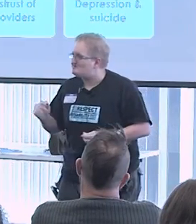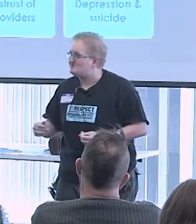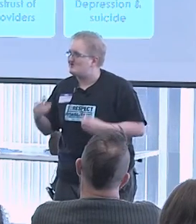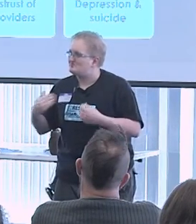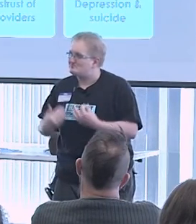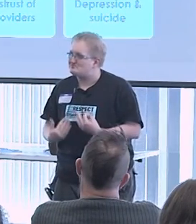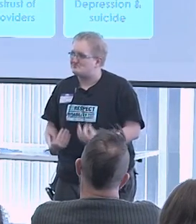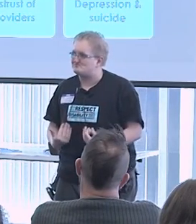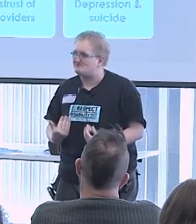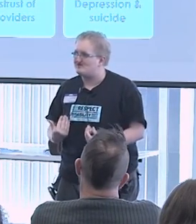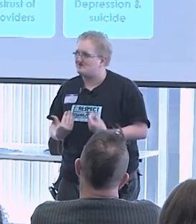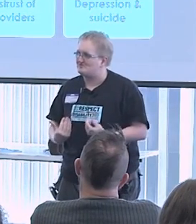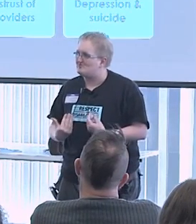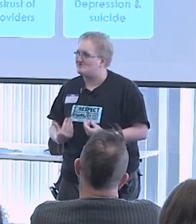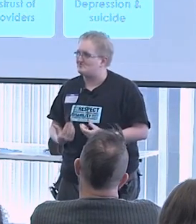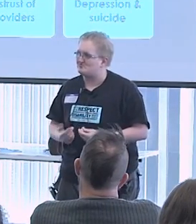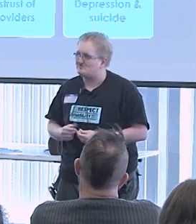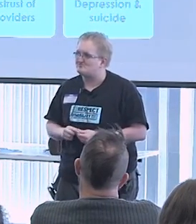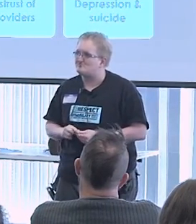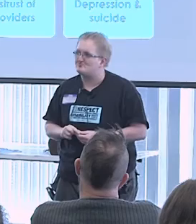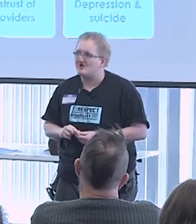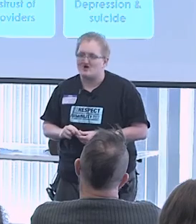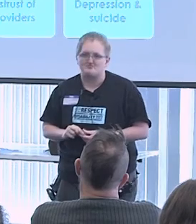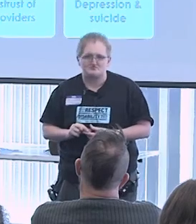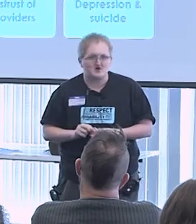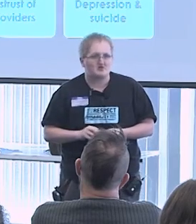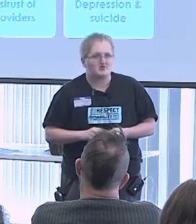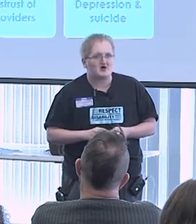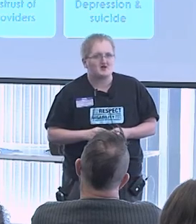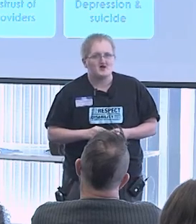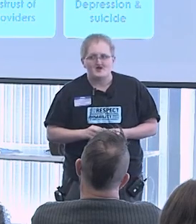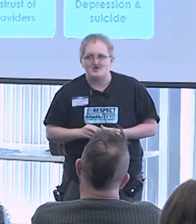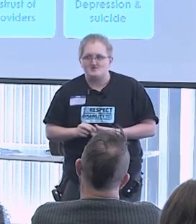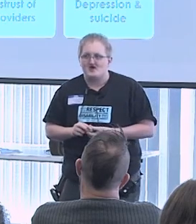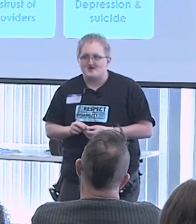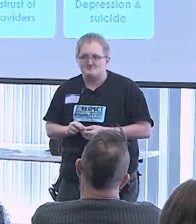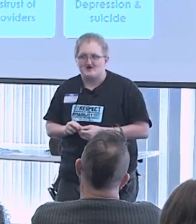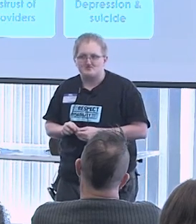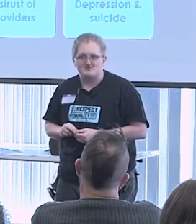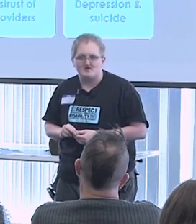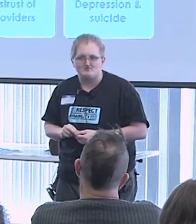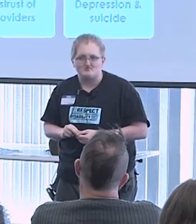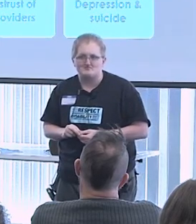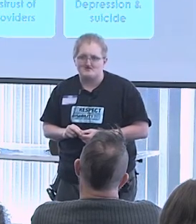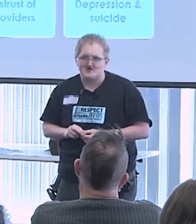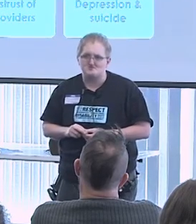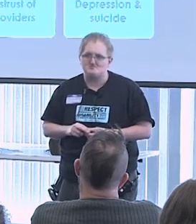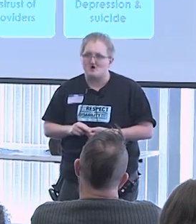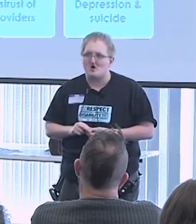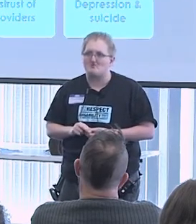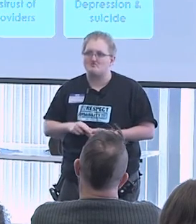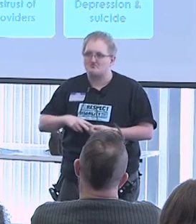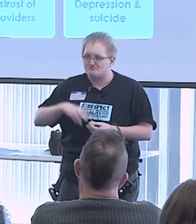they lose decision-making abilities. There are people who have said that in the aftermath of behavioral modification programs,